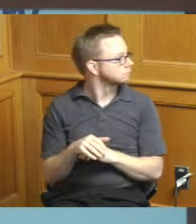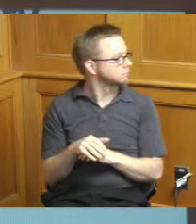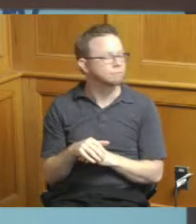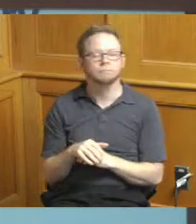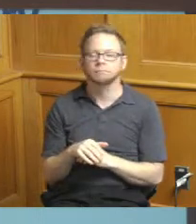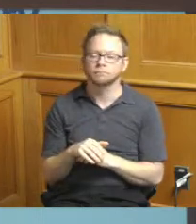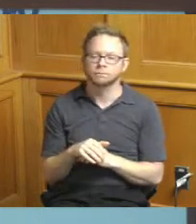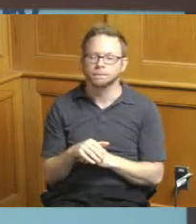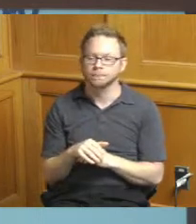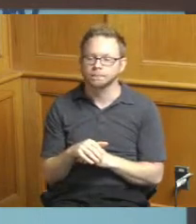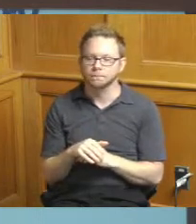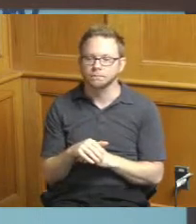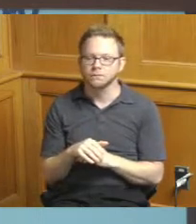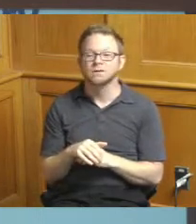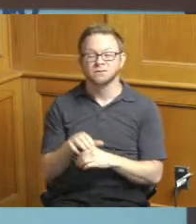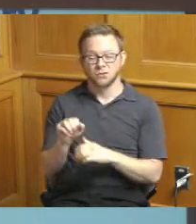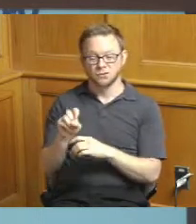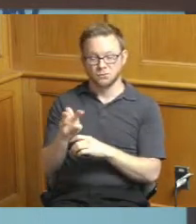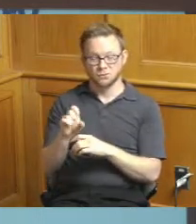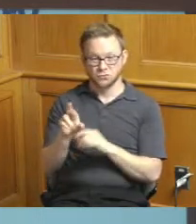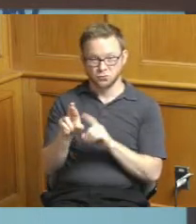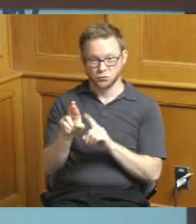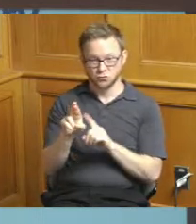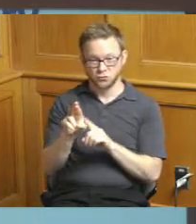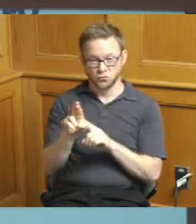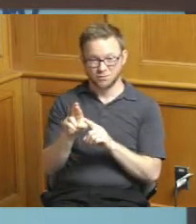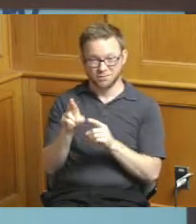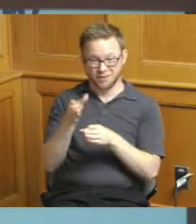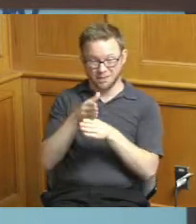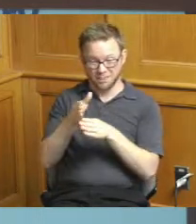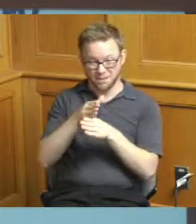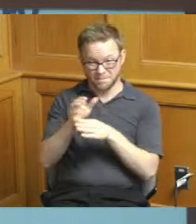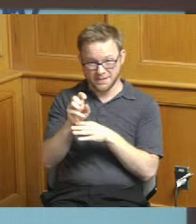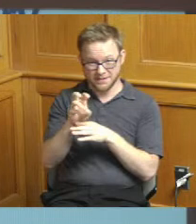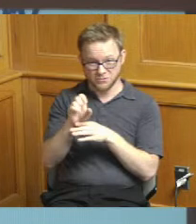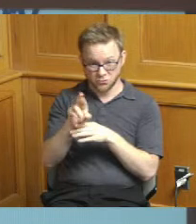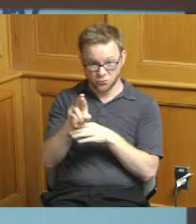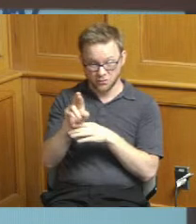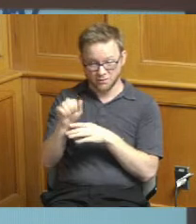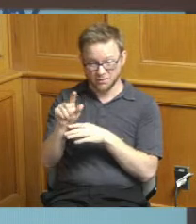to do work on our sewers the main sewer renew allowance is actually its consent decree allowance